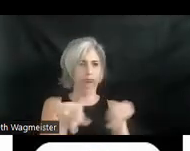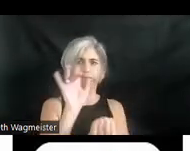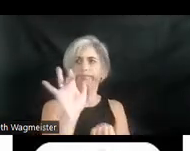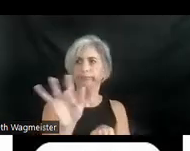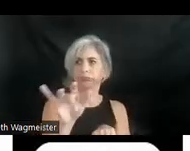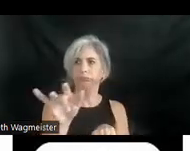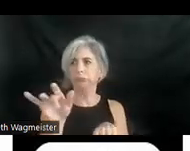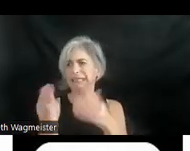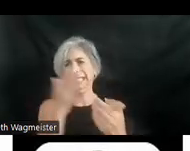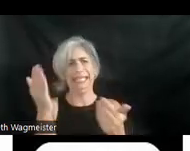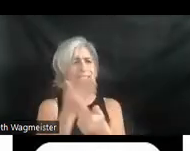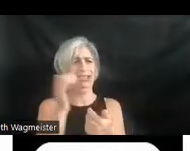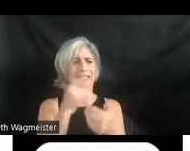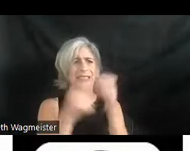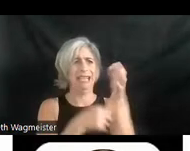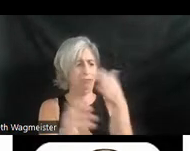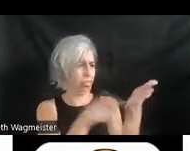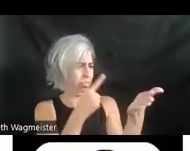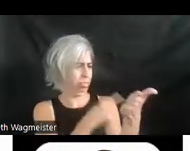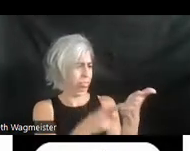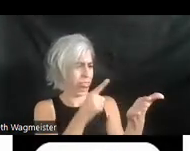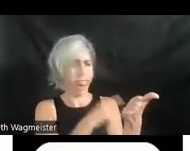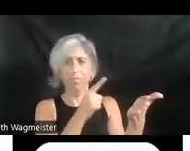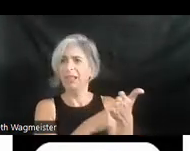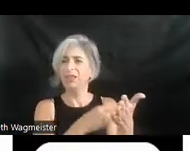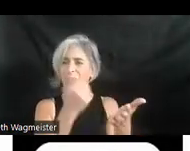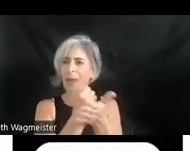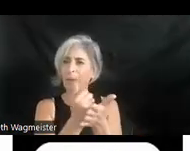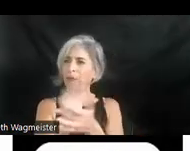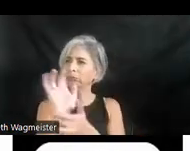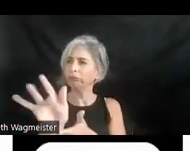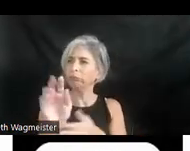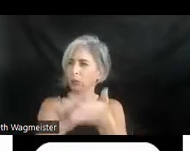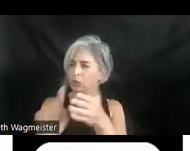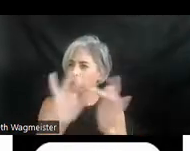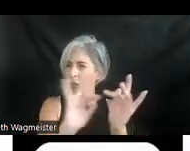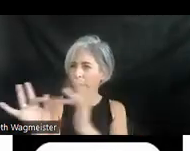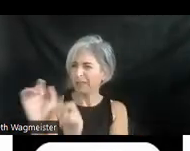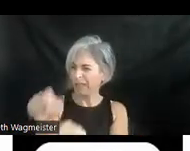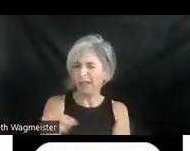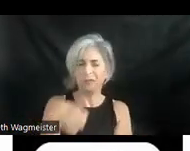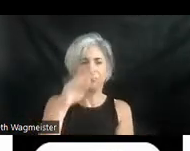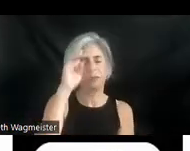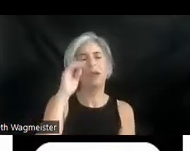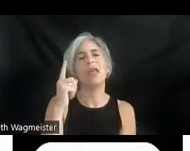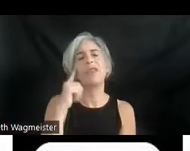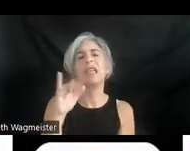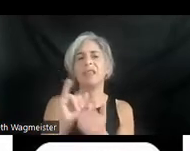much easier to help spur your memory and that kind of thing. So I think that answers your